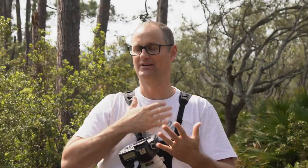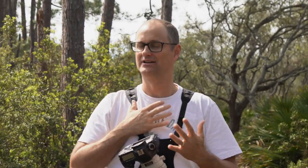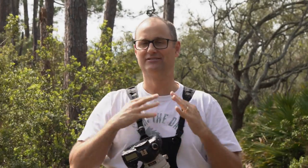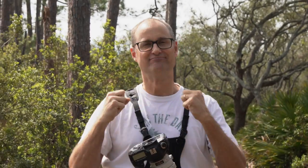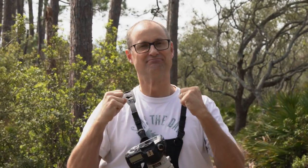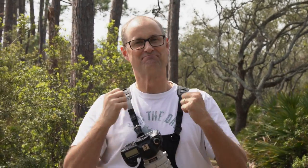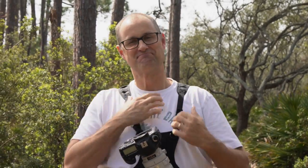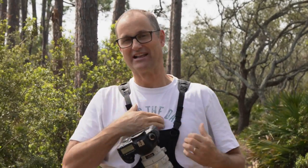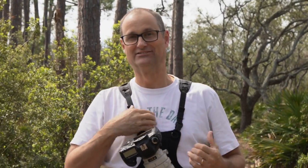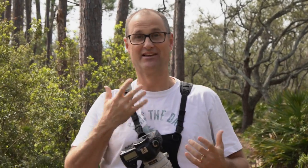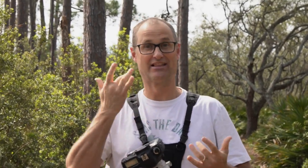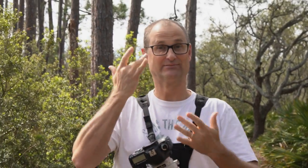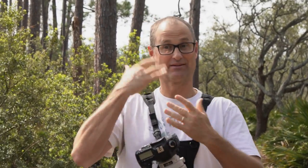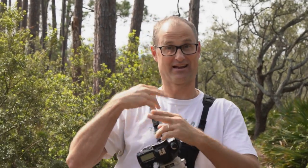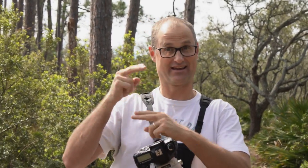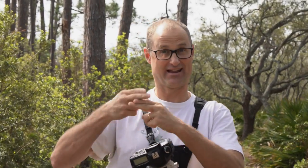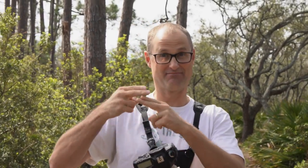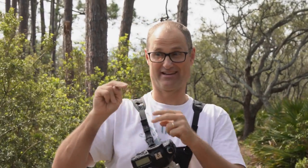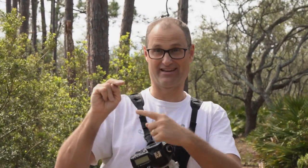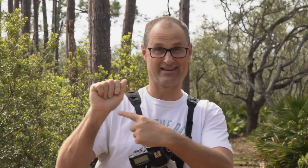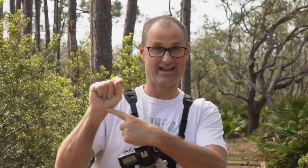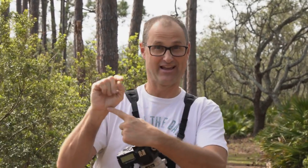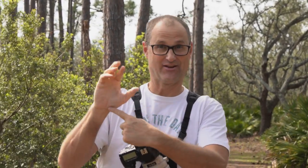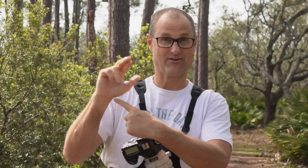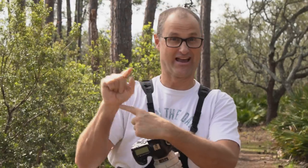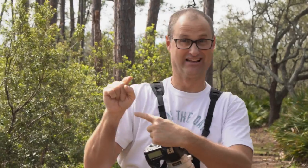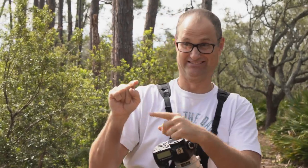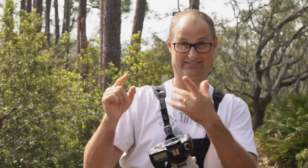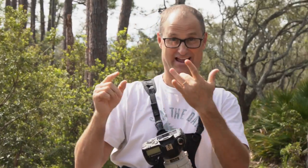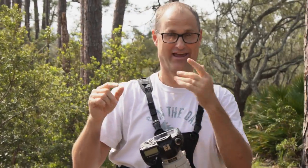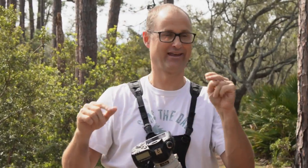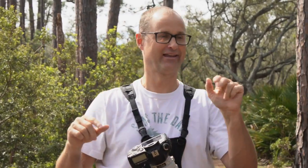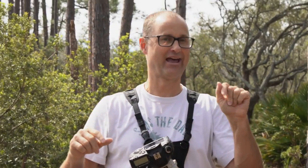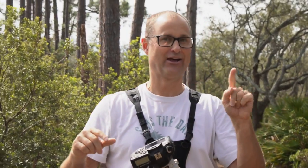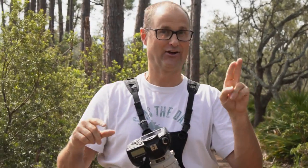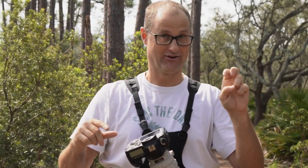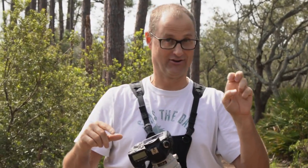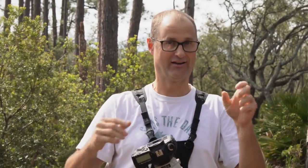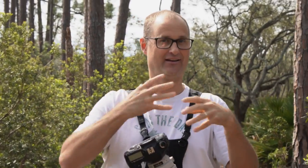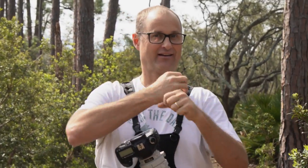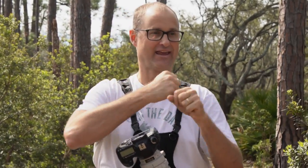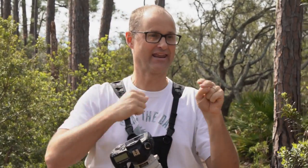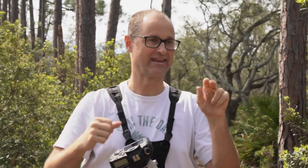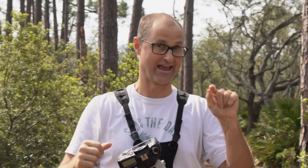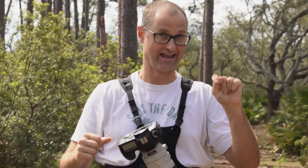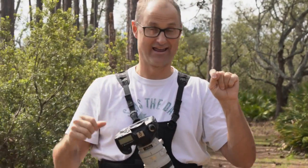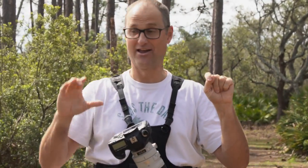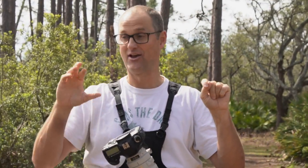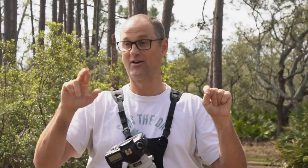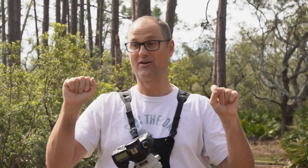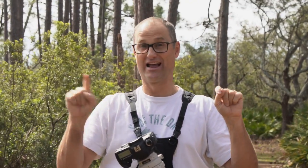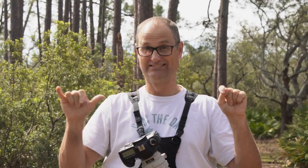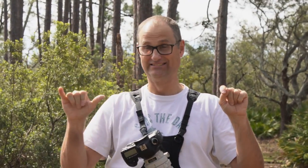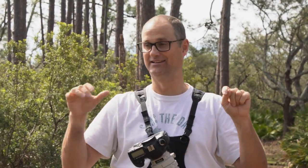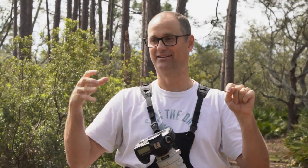It's my passion. I love it! I have an IG username - NatCraz. Why? Nat = Nature. Craz = Crazy.